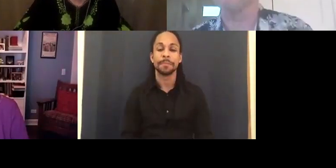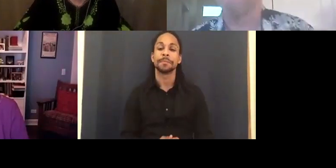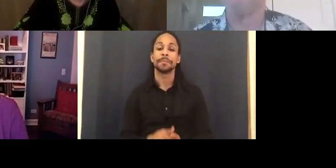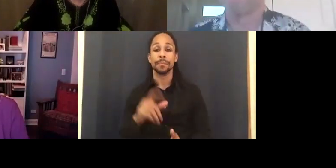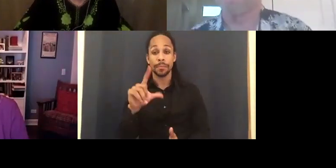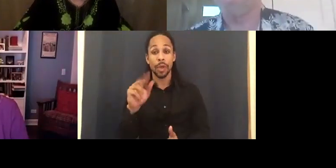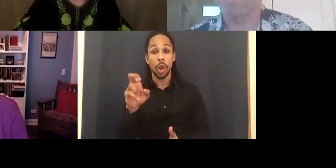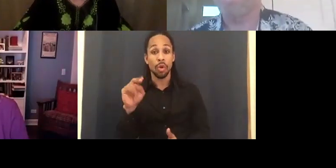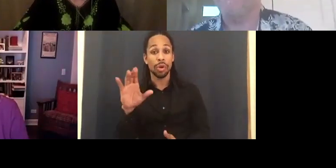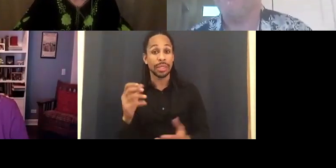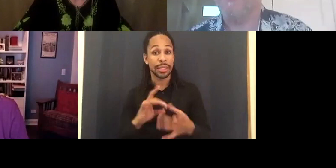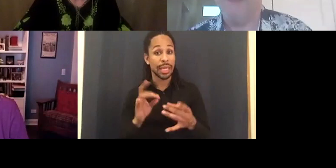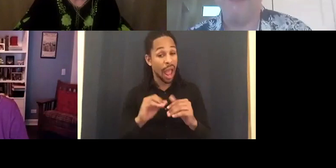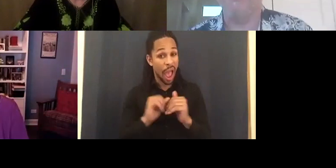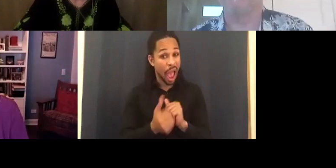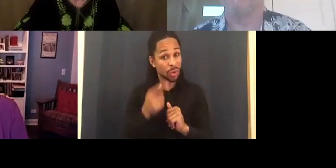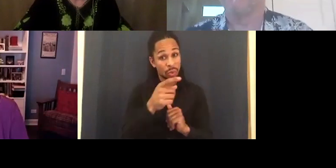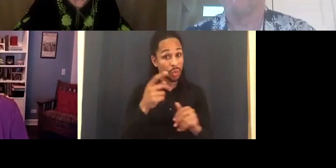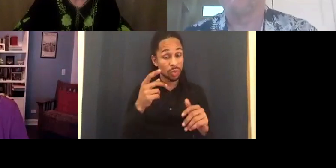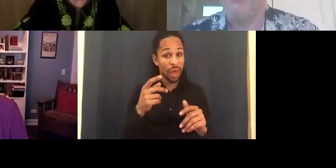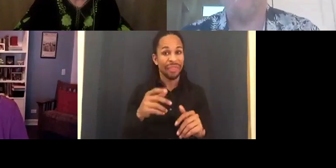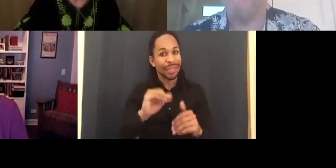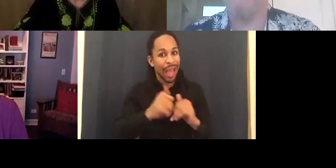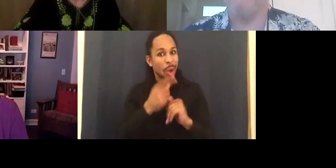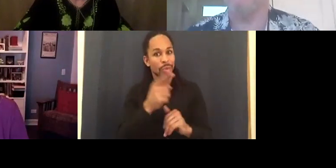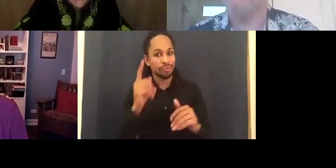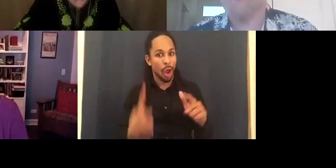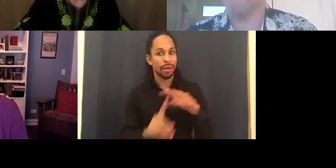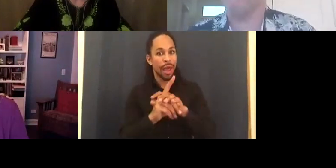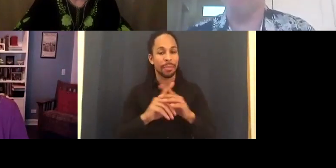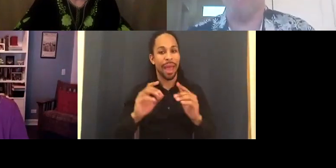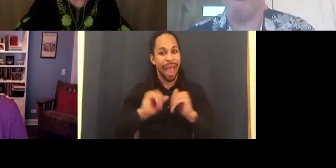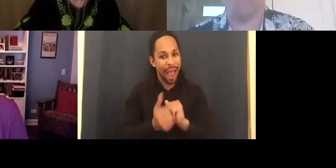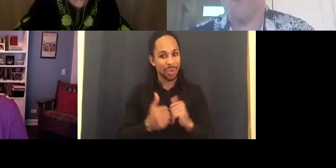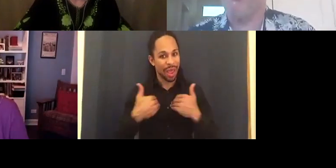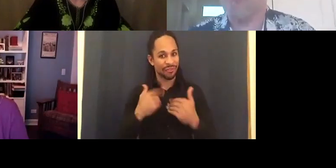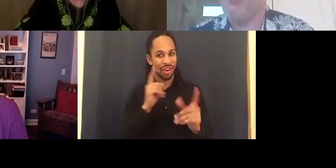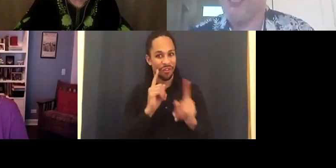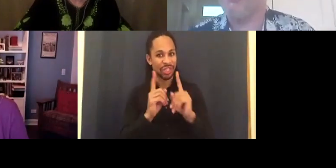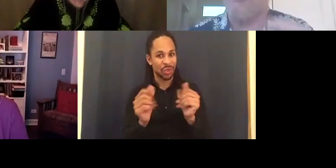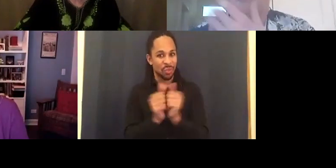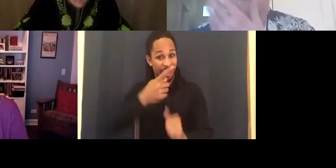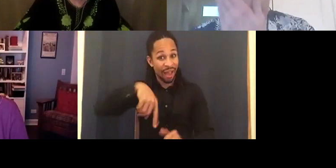Yeah. LAWRENCE CARTER LONG: And this was a community funded project. Correct?